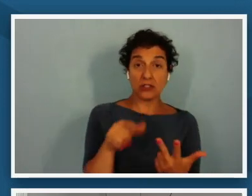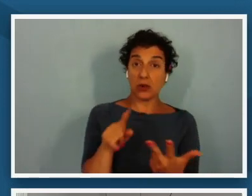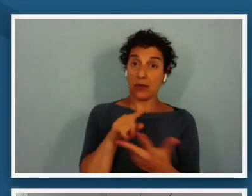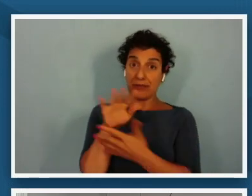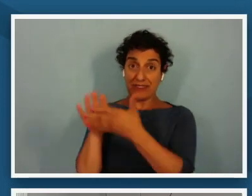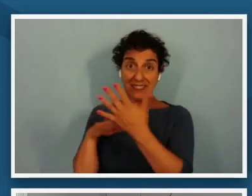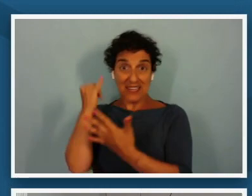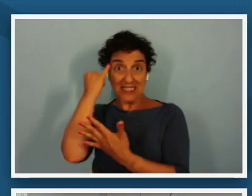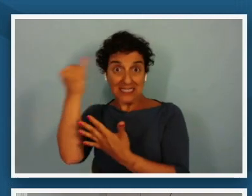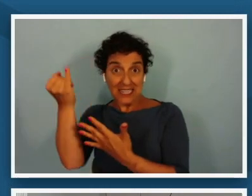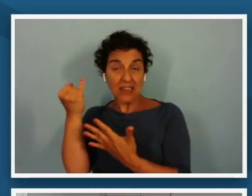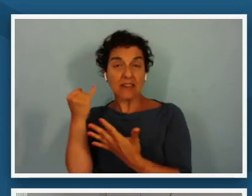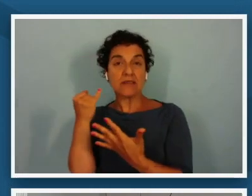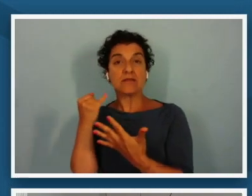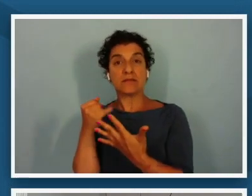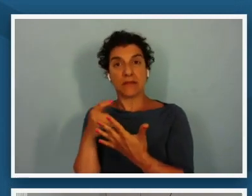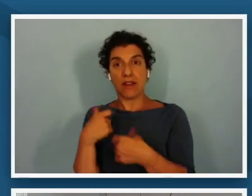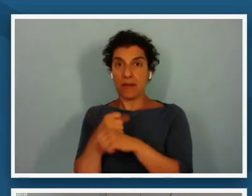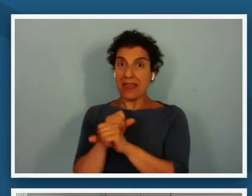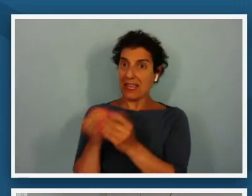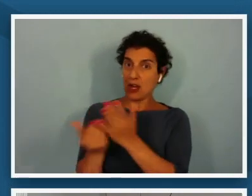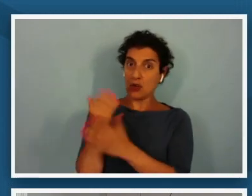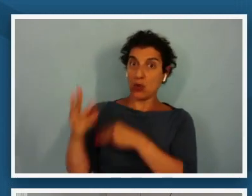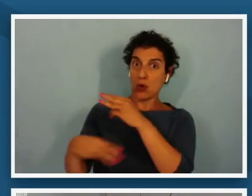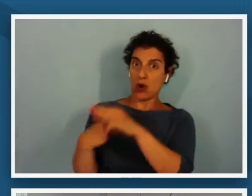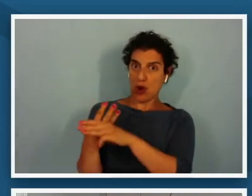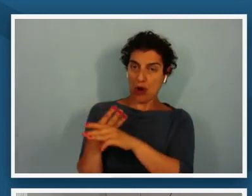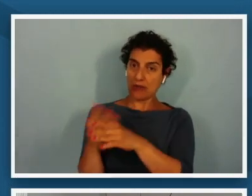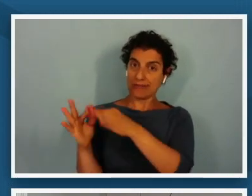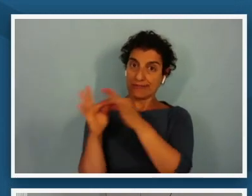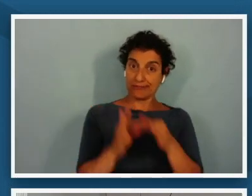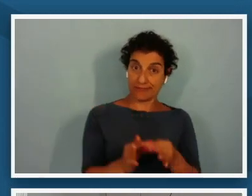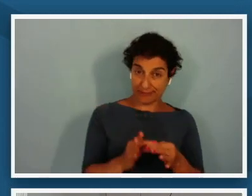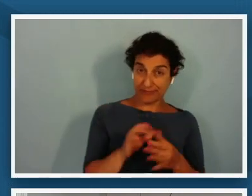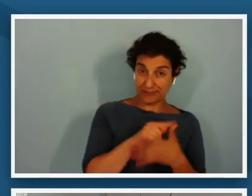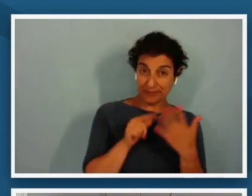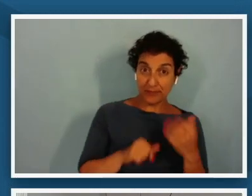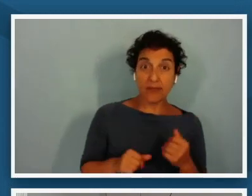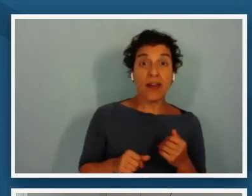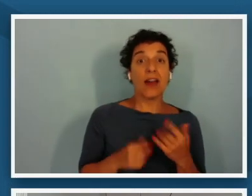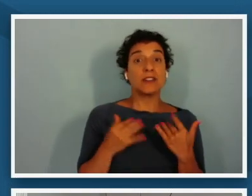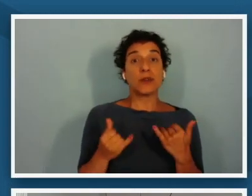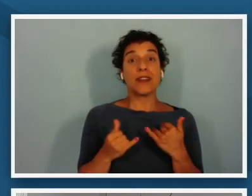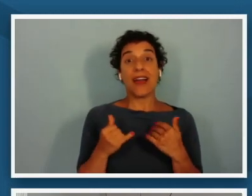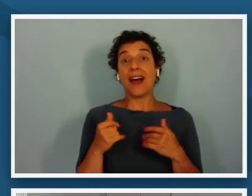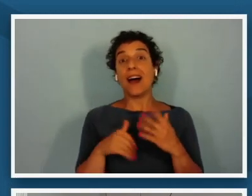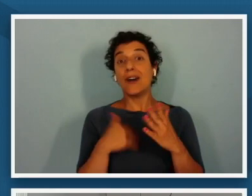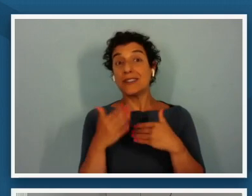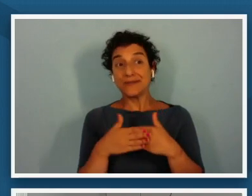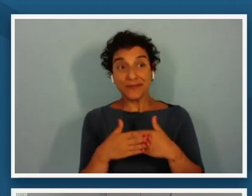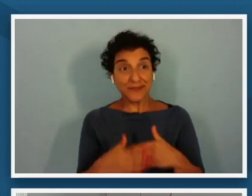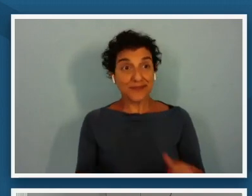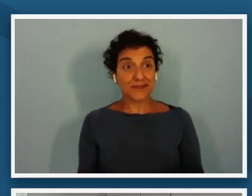of of making a new world so if we could